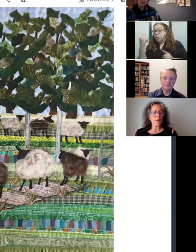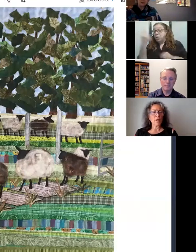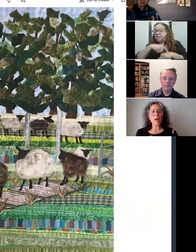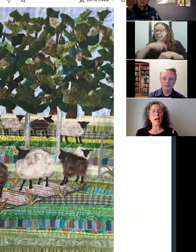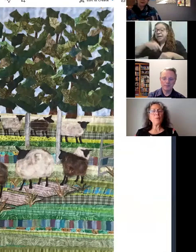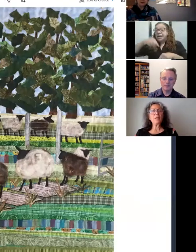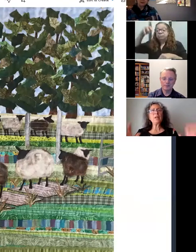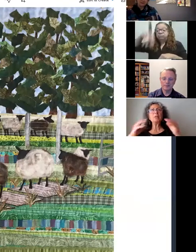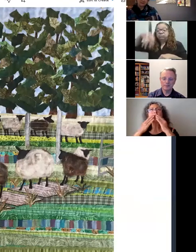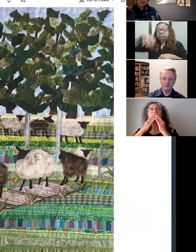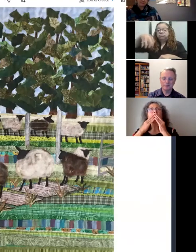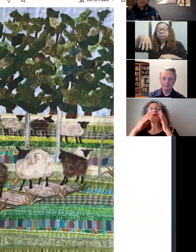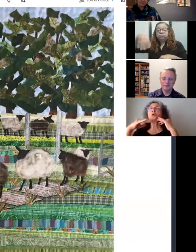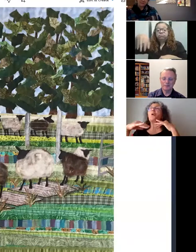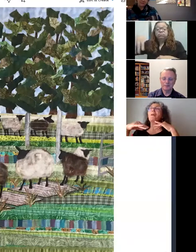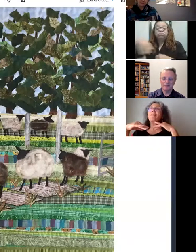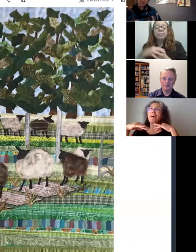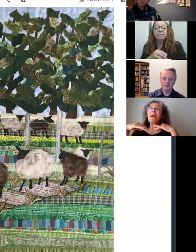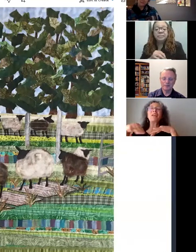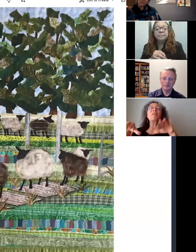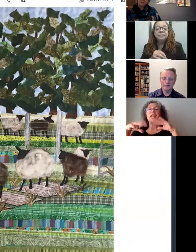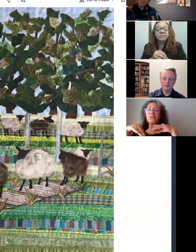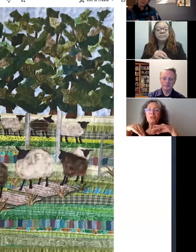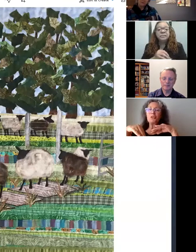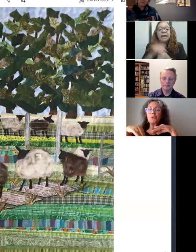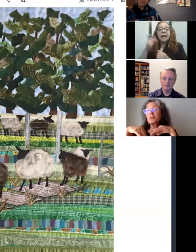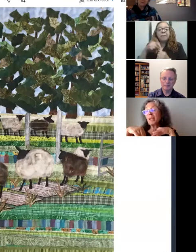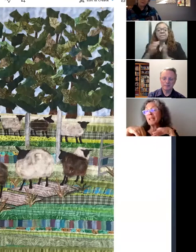Uh, I didn't,so I'm going to have to ask you to explain that,